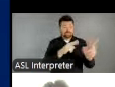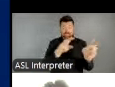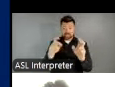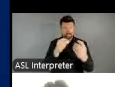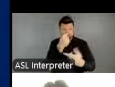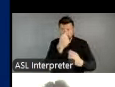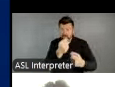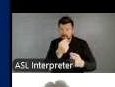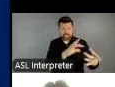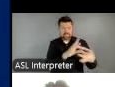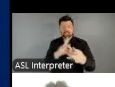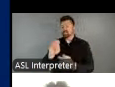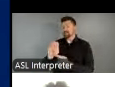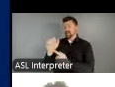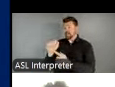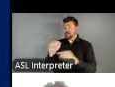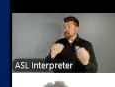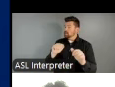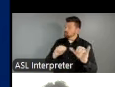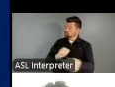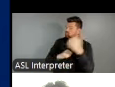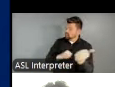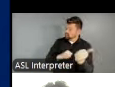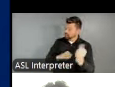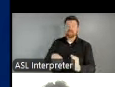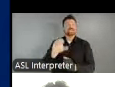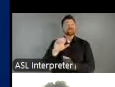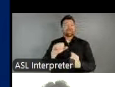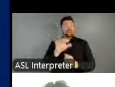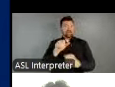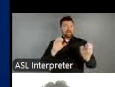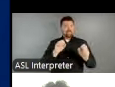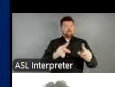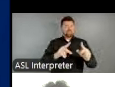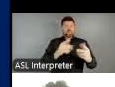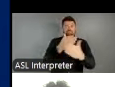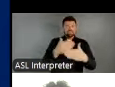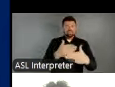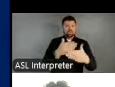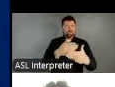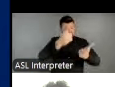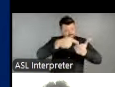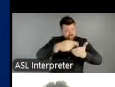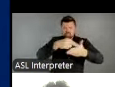and others. This summit provided opportunities to share the latest findings and networks to continue